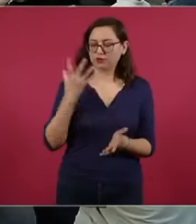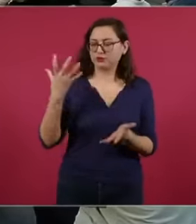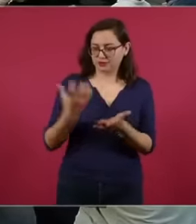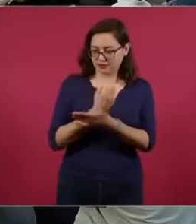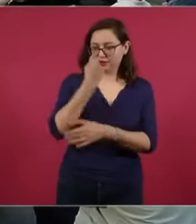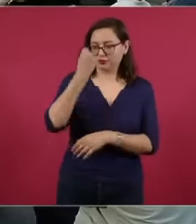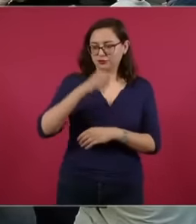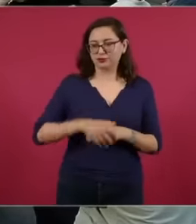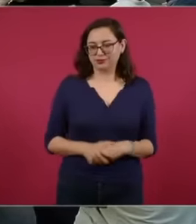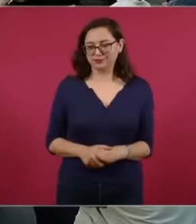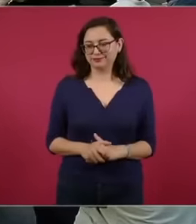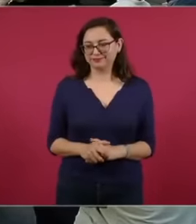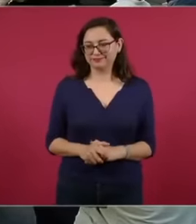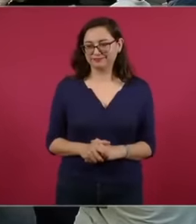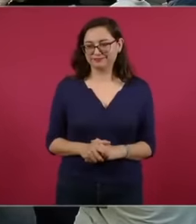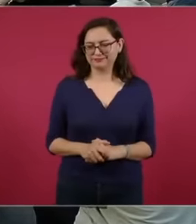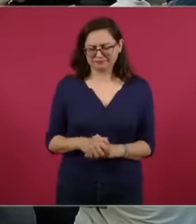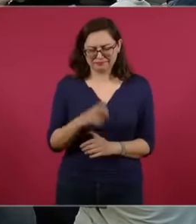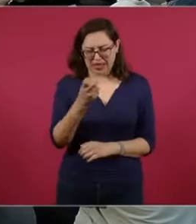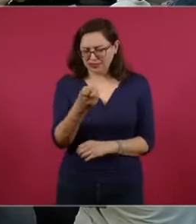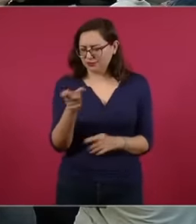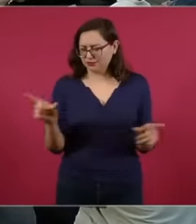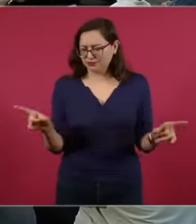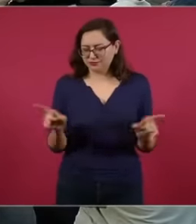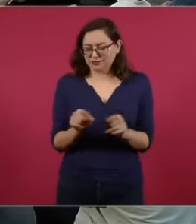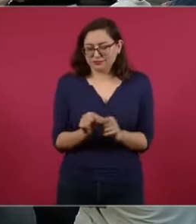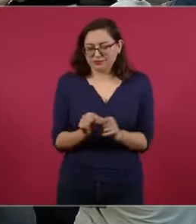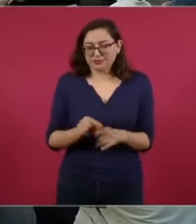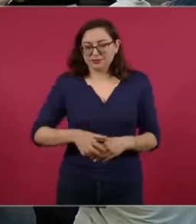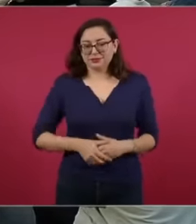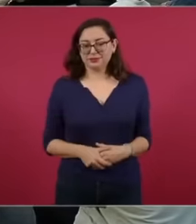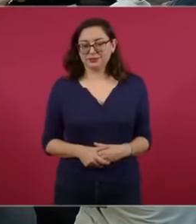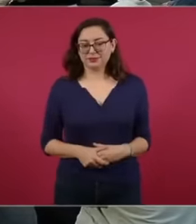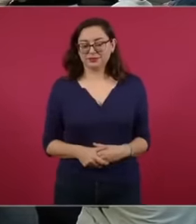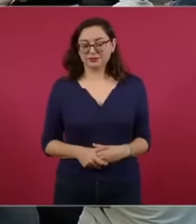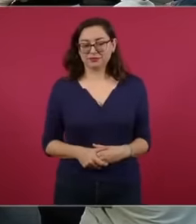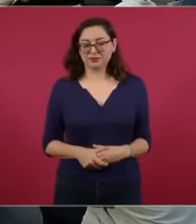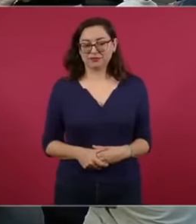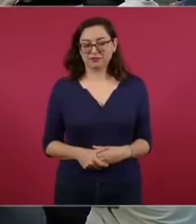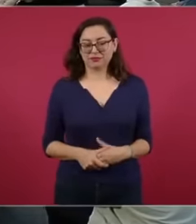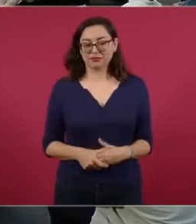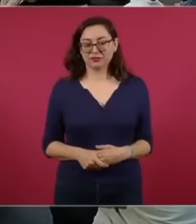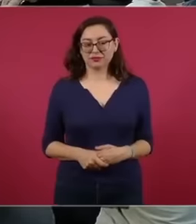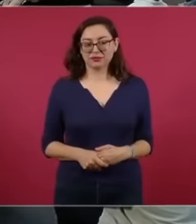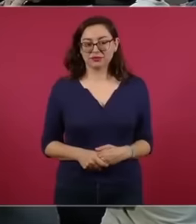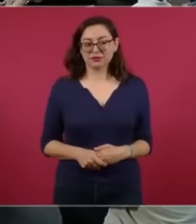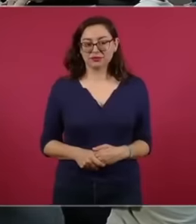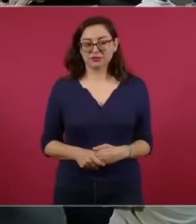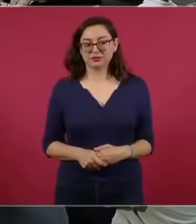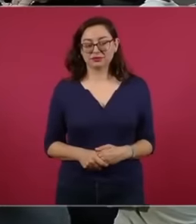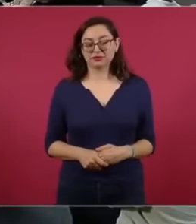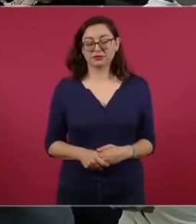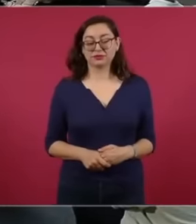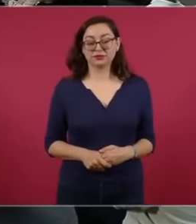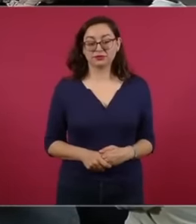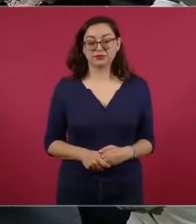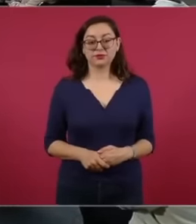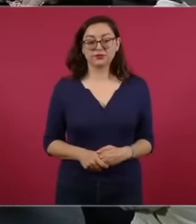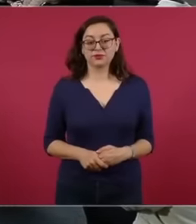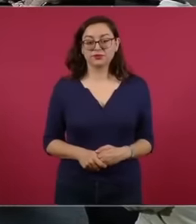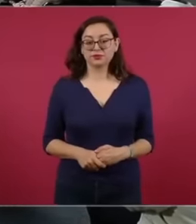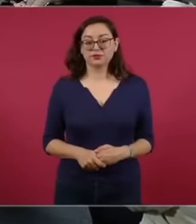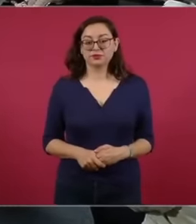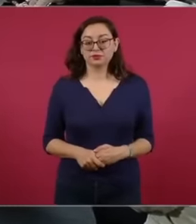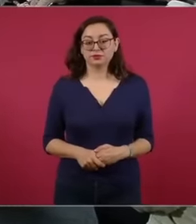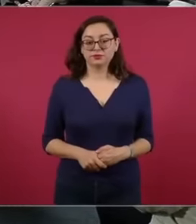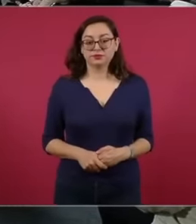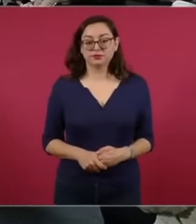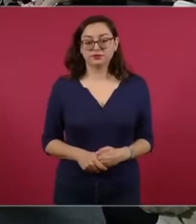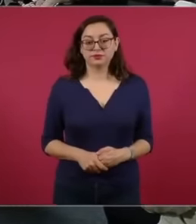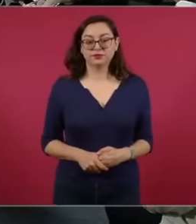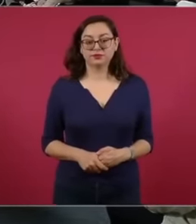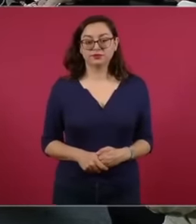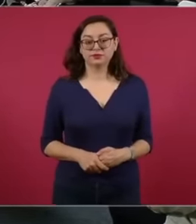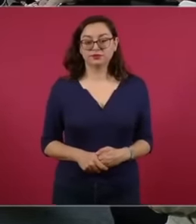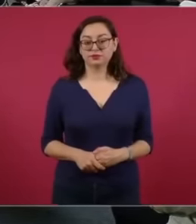what. In other words, administration, the first 4 years of this administration 100,000